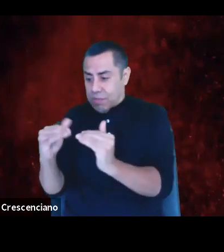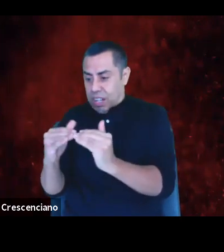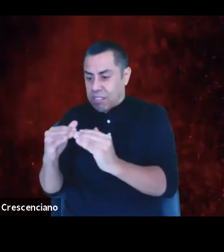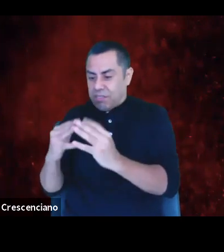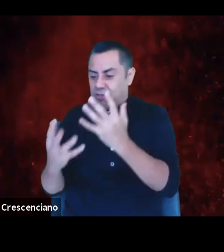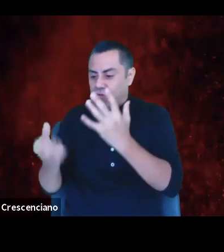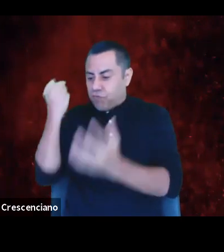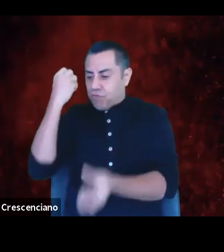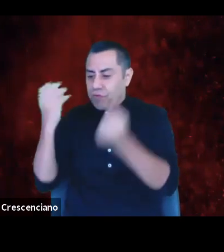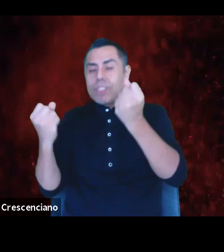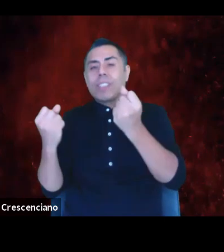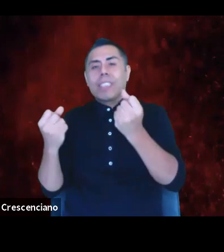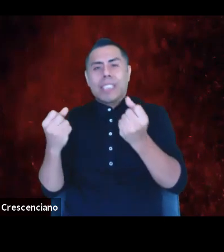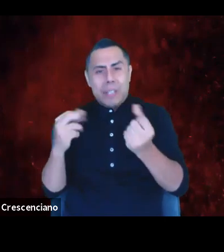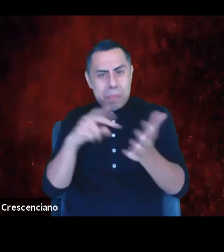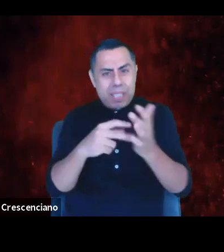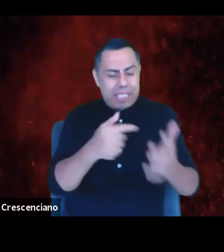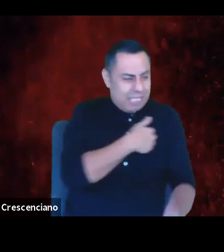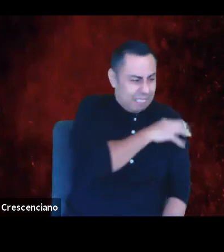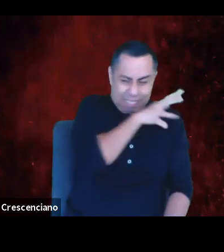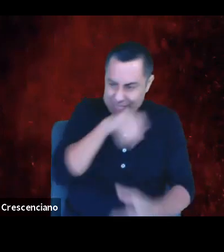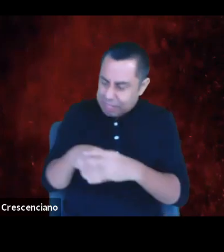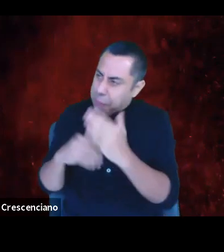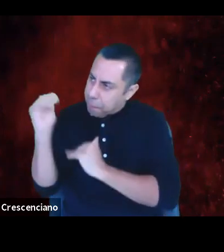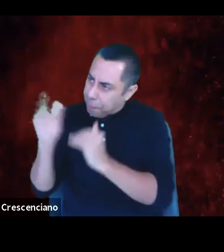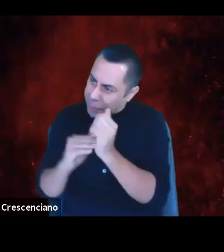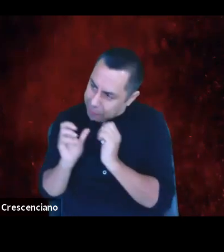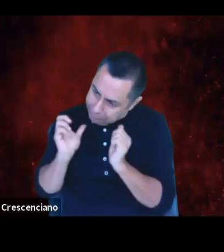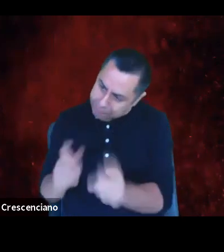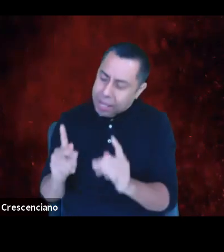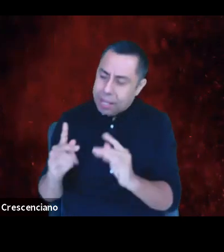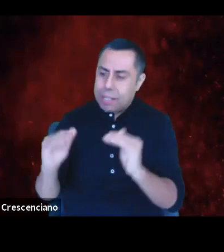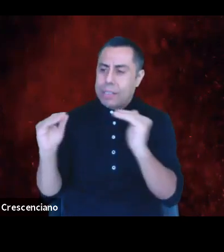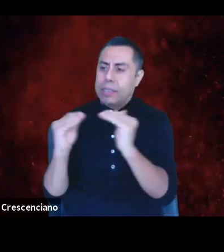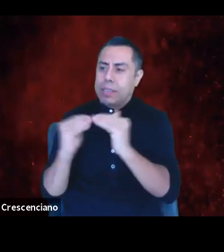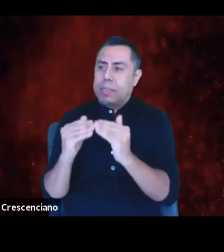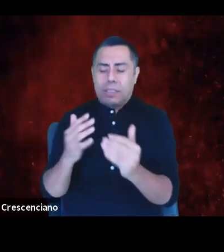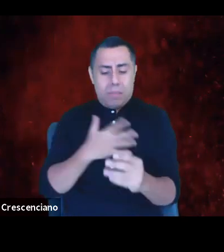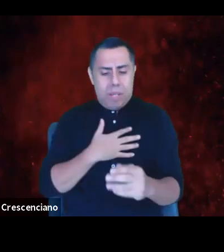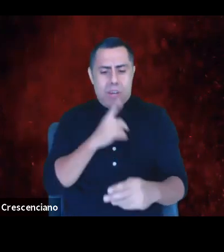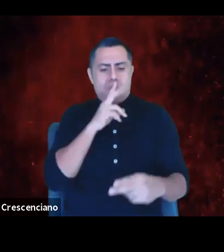I risk my reputation and speak up. I snatch the mic like Senator McCain and say,